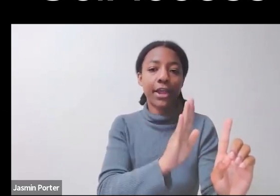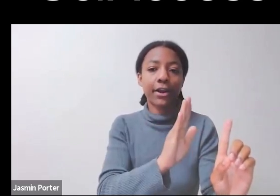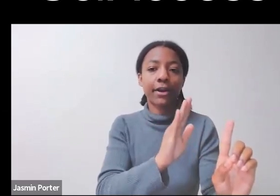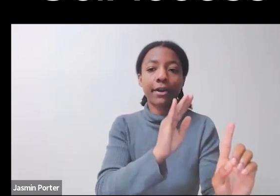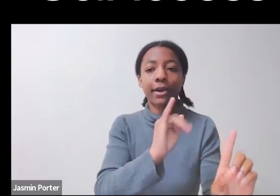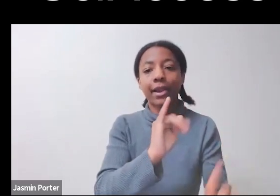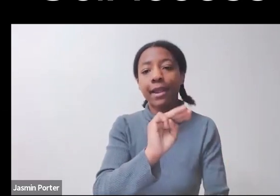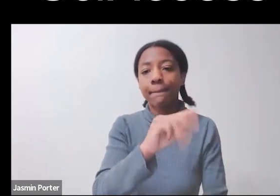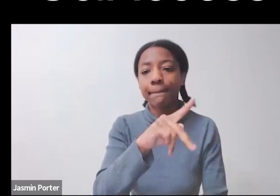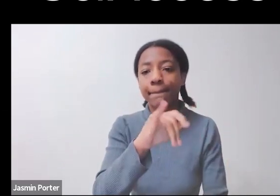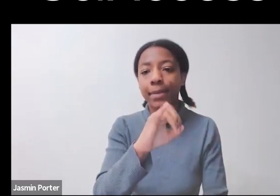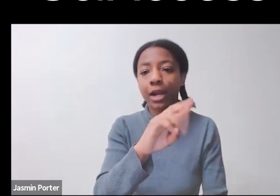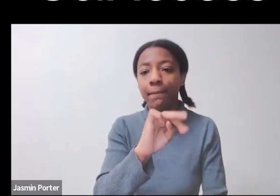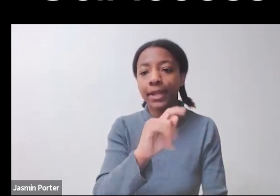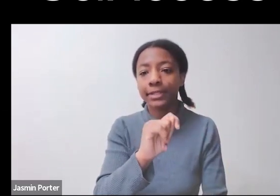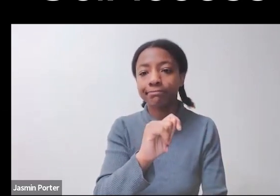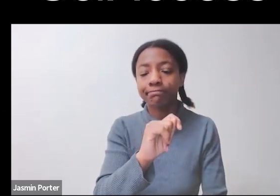I would say Daniel and I are very much more focused